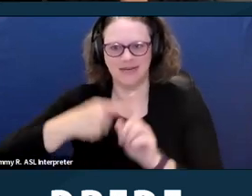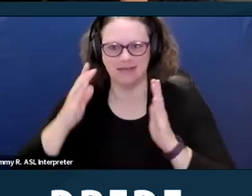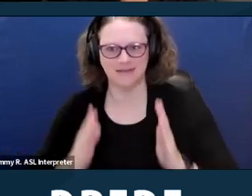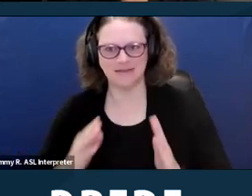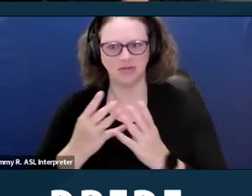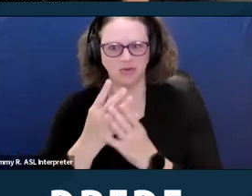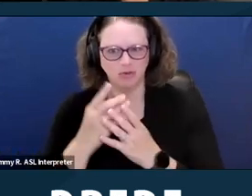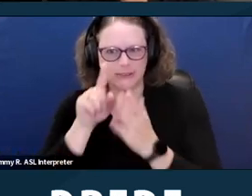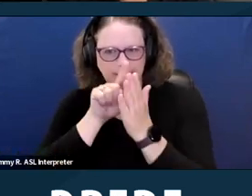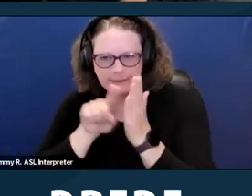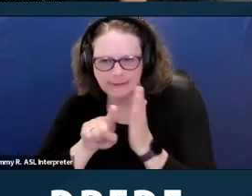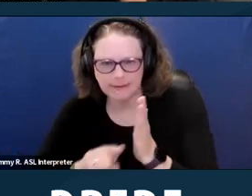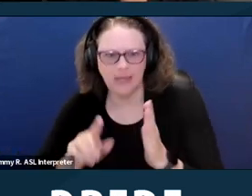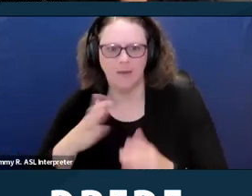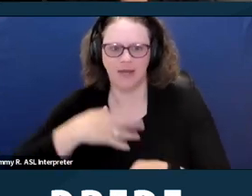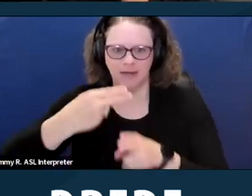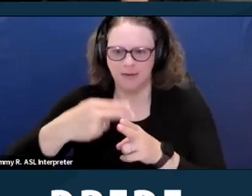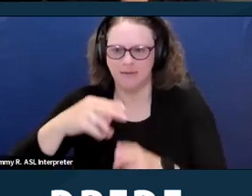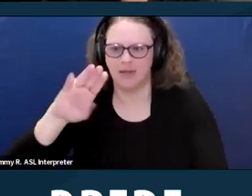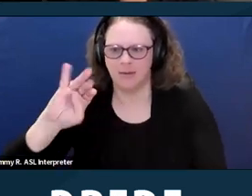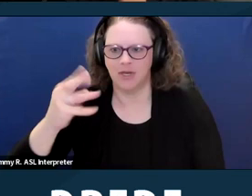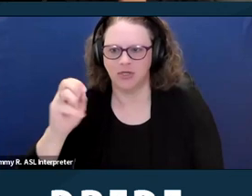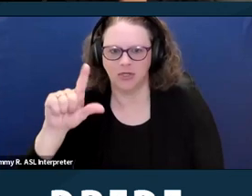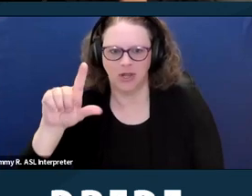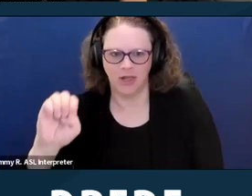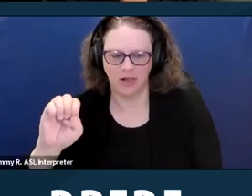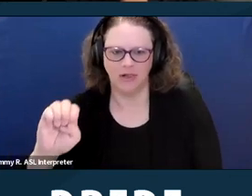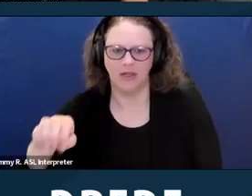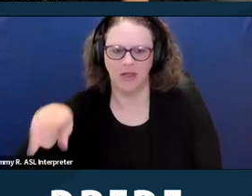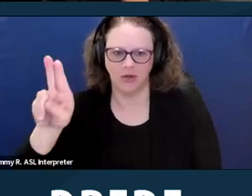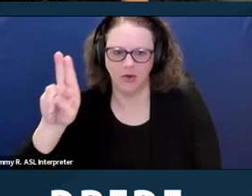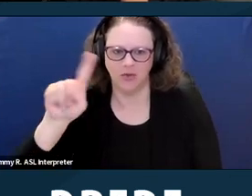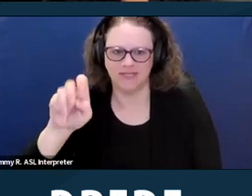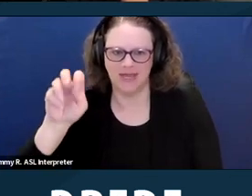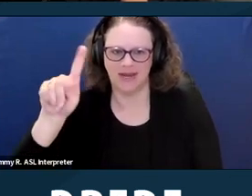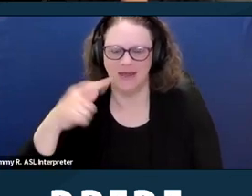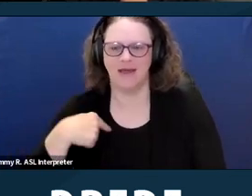My name's Michelle Uzeta. I'm the Deputy Legal Director at the Disability Rights Education